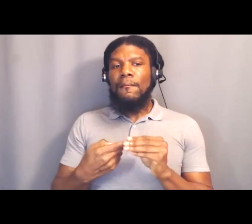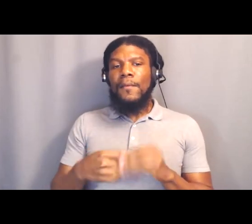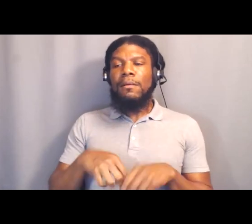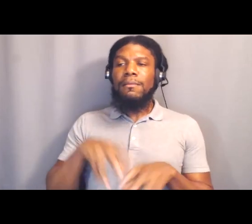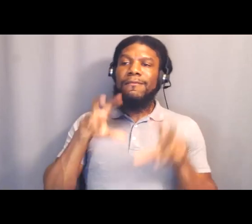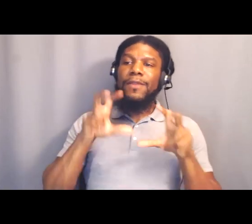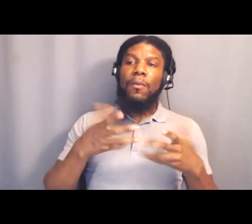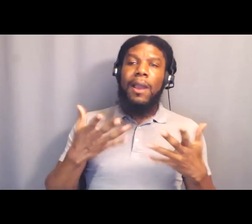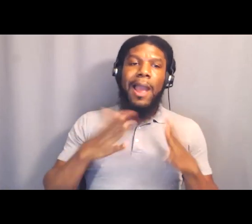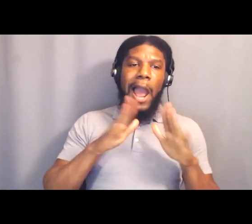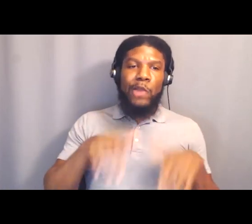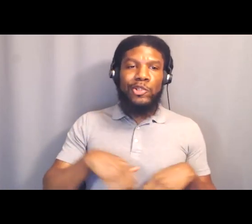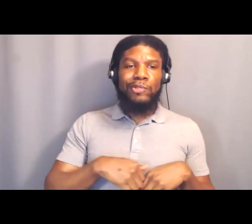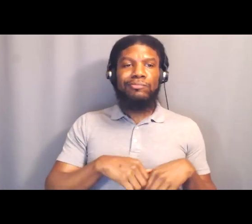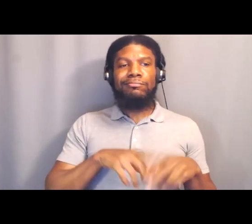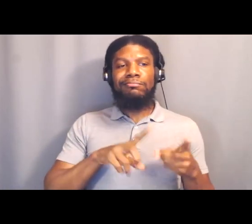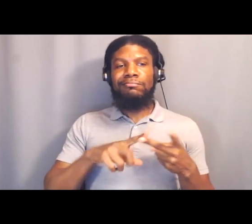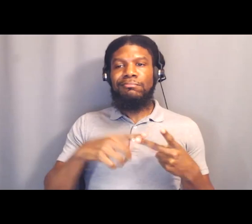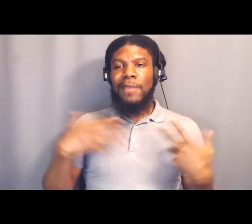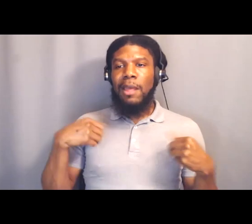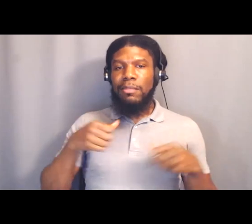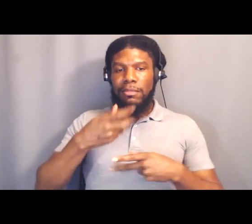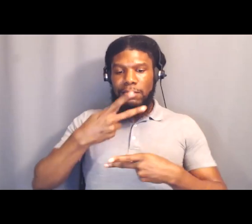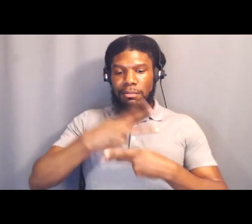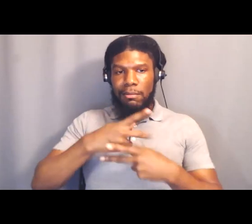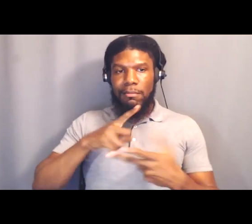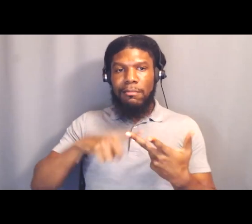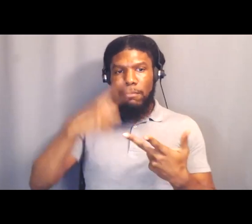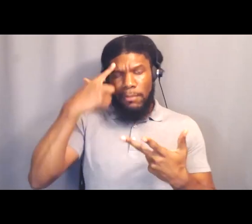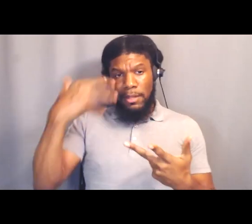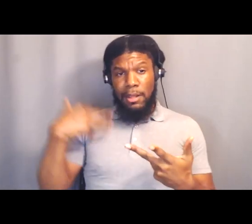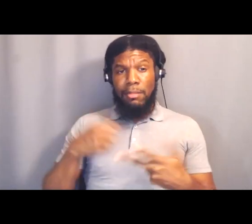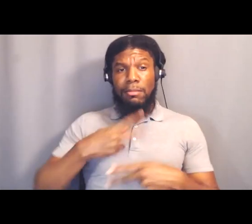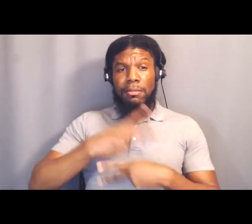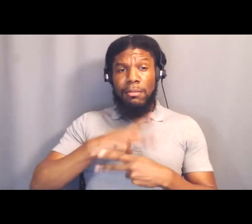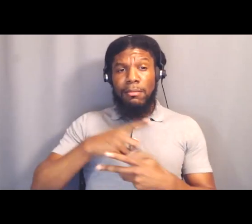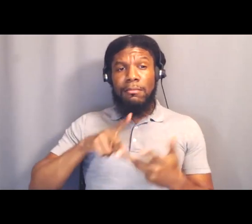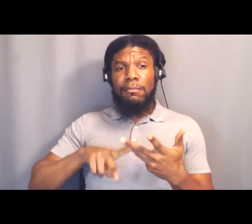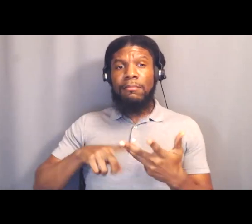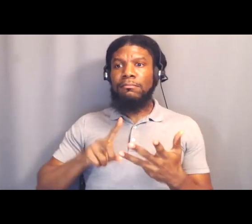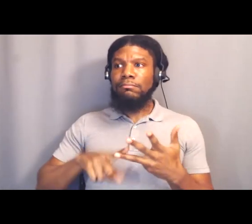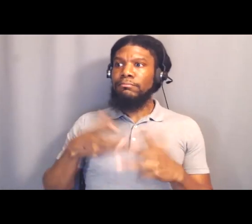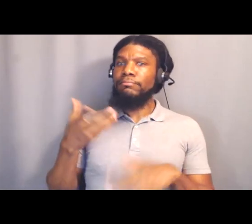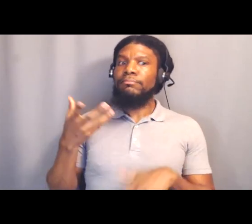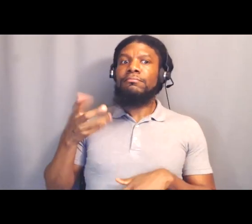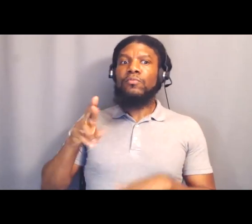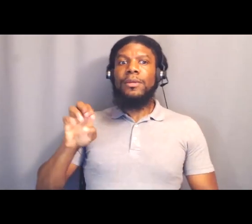and health care and mental health care and re-entry programs and small businesses